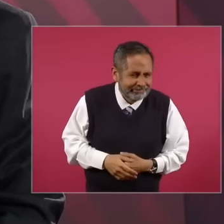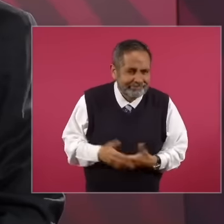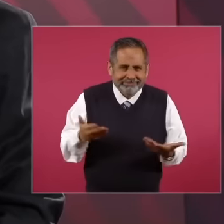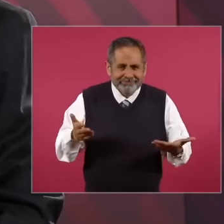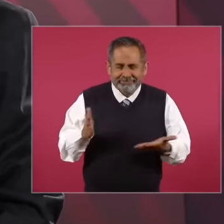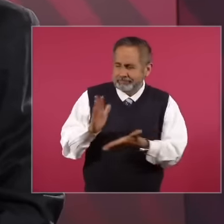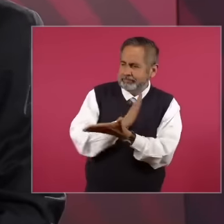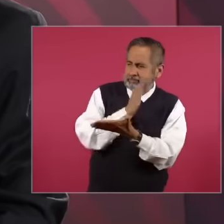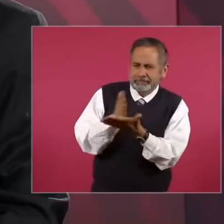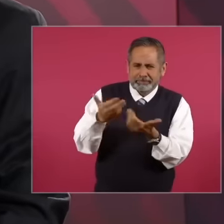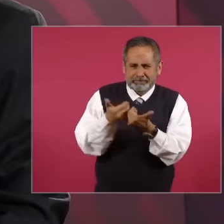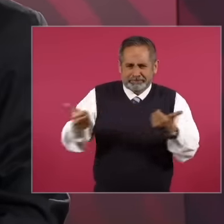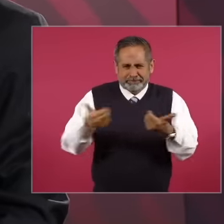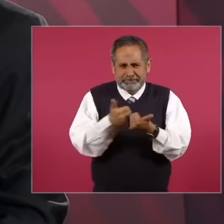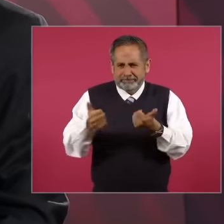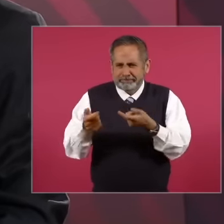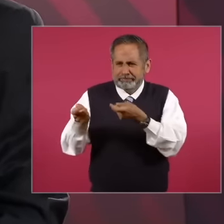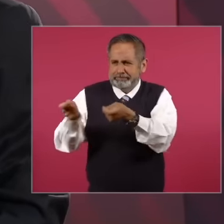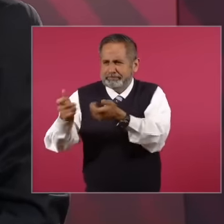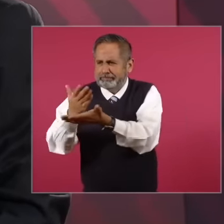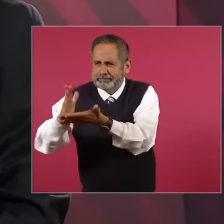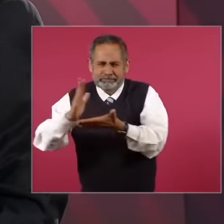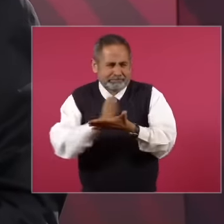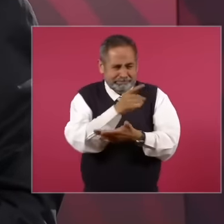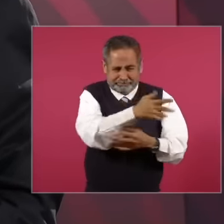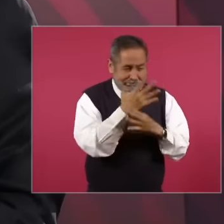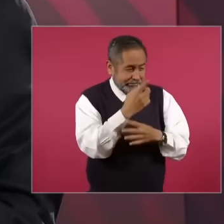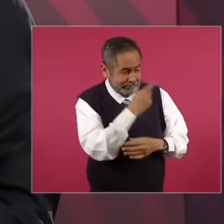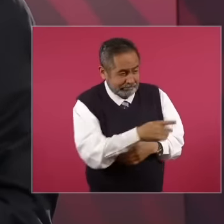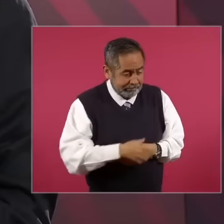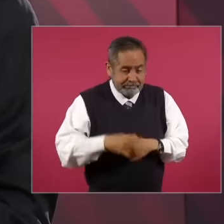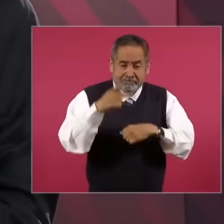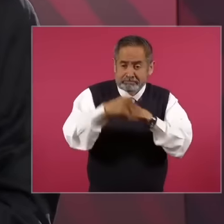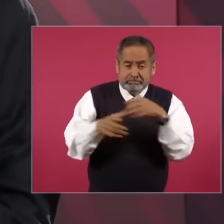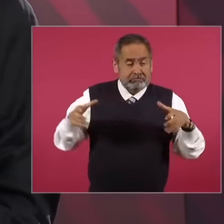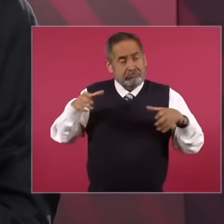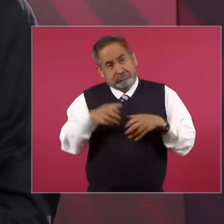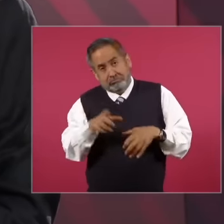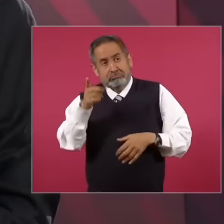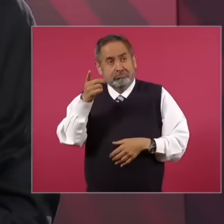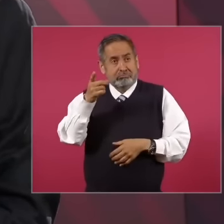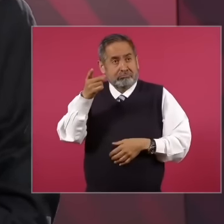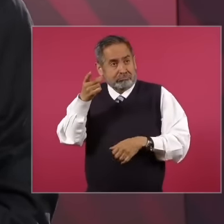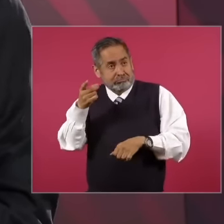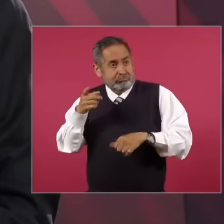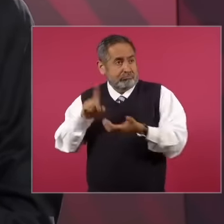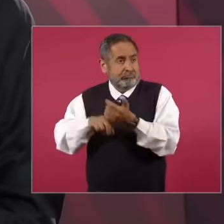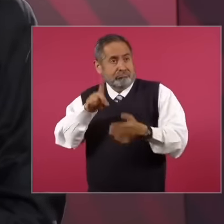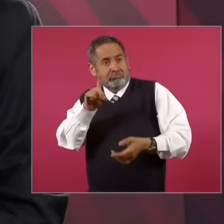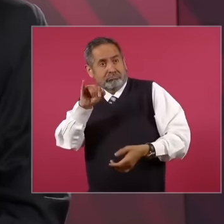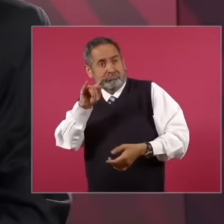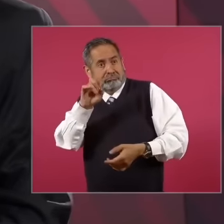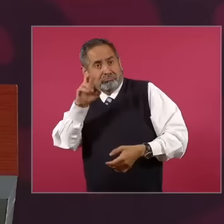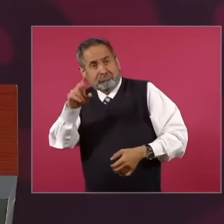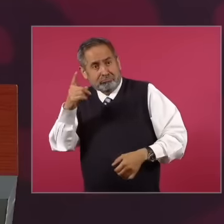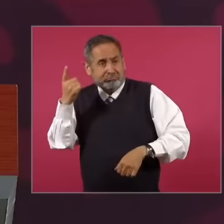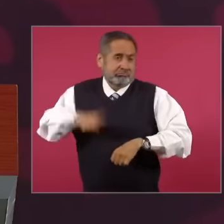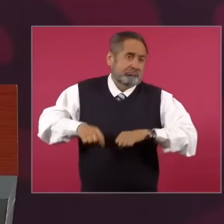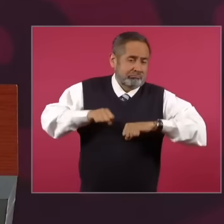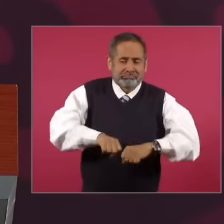and balance between the powers and the risk of the dictatorship, all the ministers,